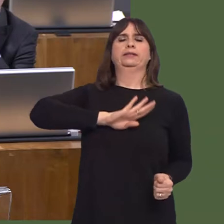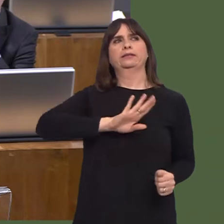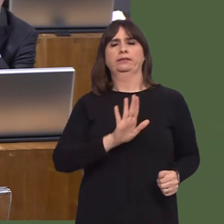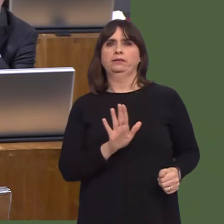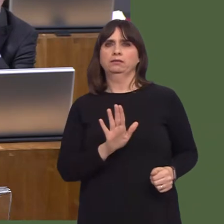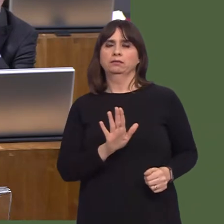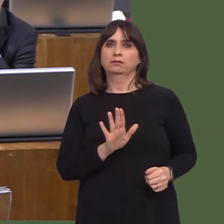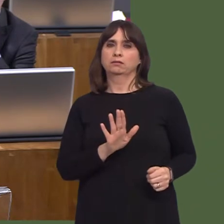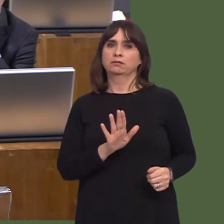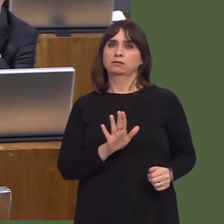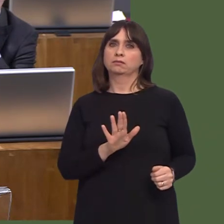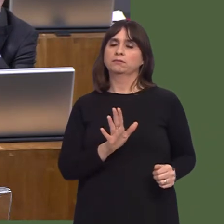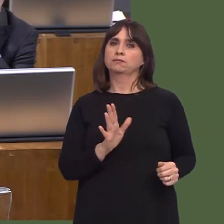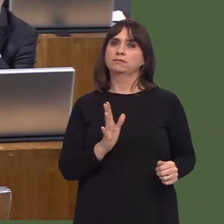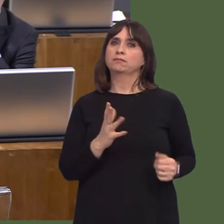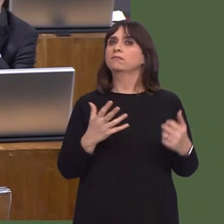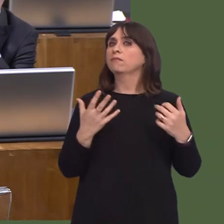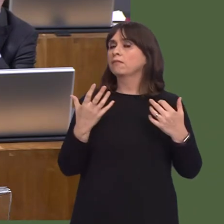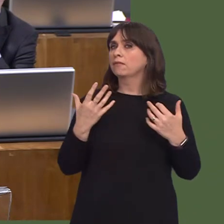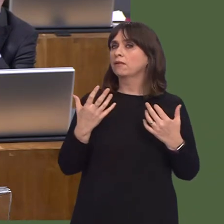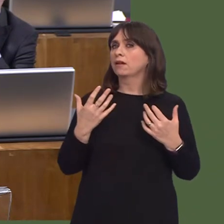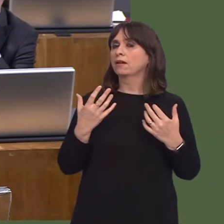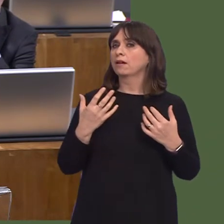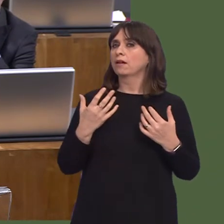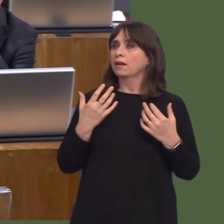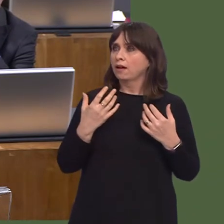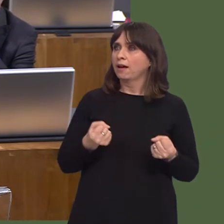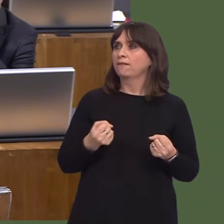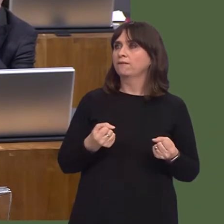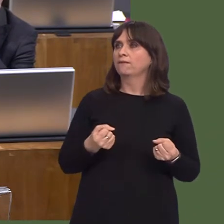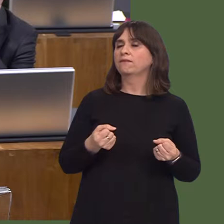And when it comes to ambulance resources, can you assure us that prioritisation will